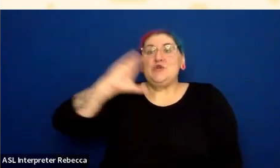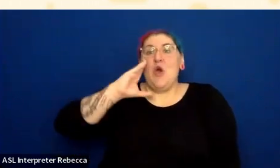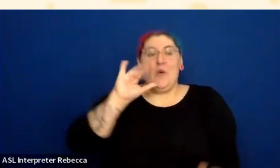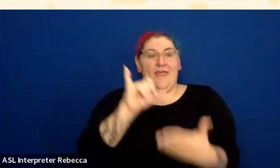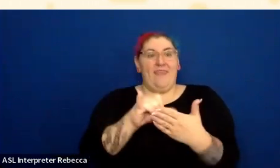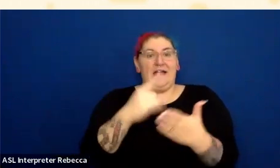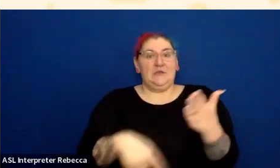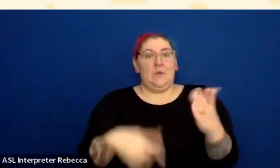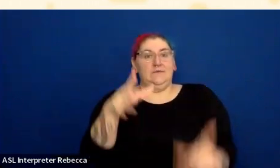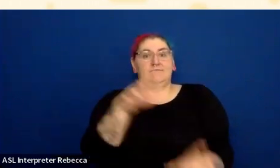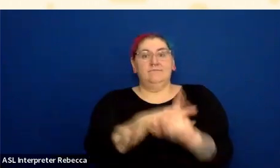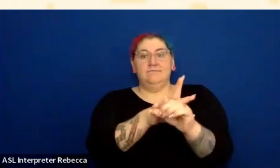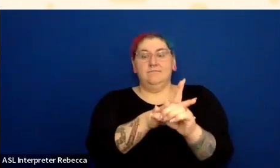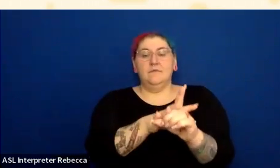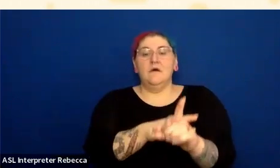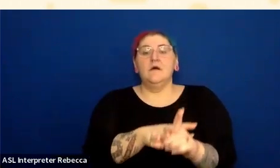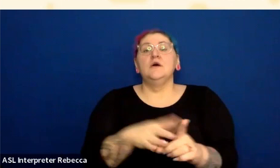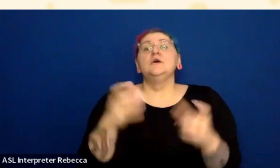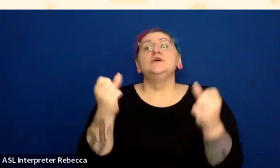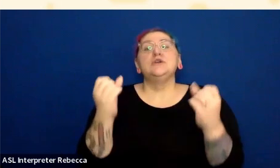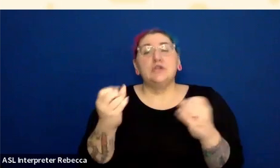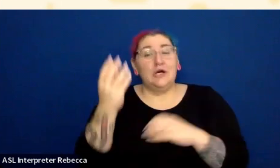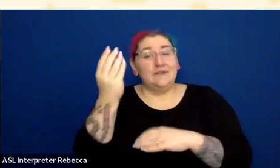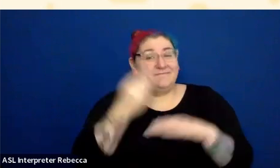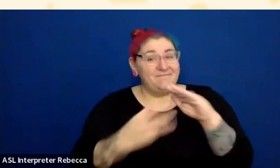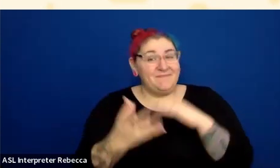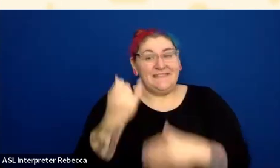So if I just changed color between these different states...